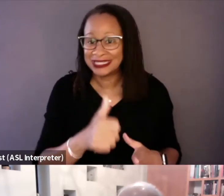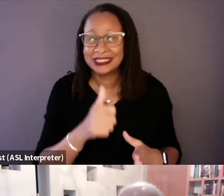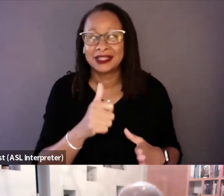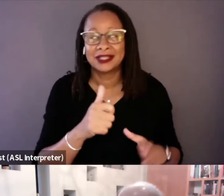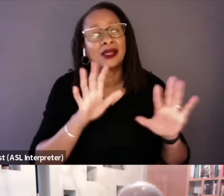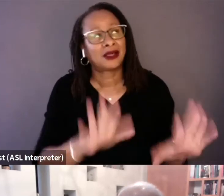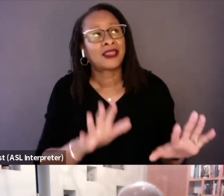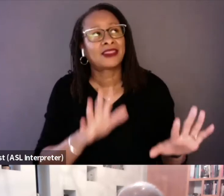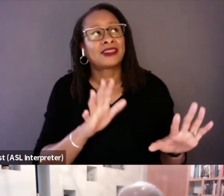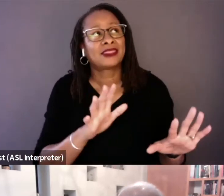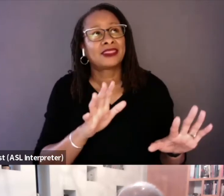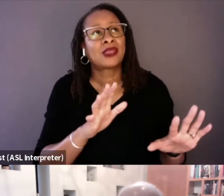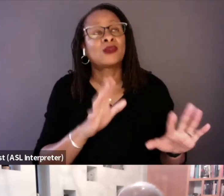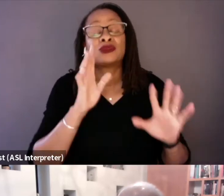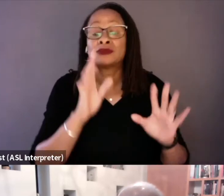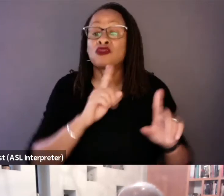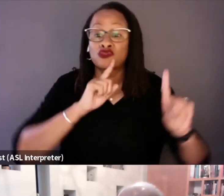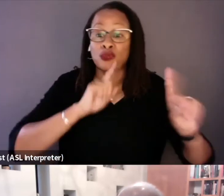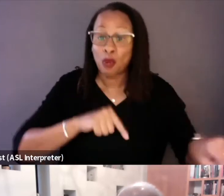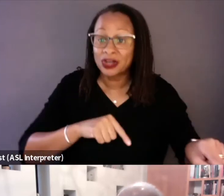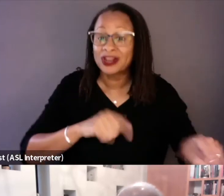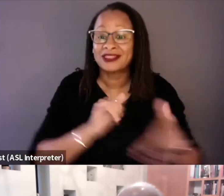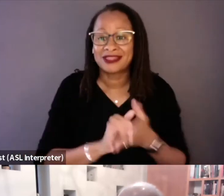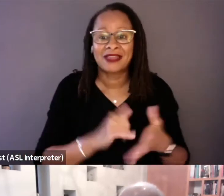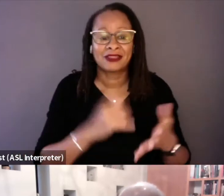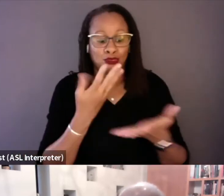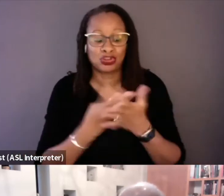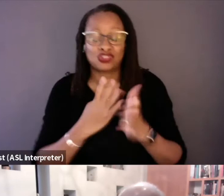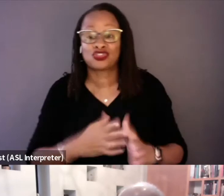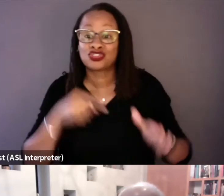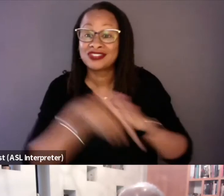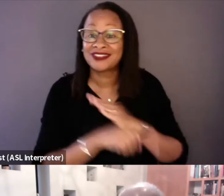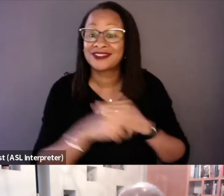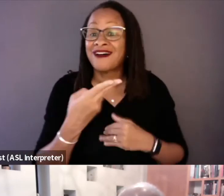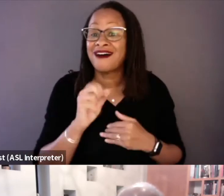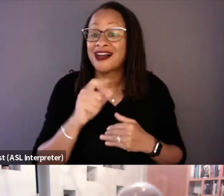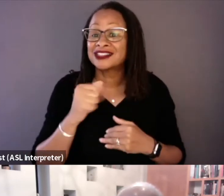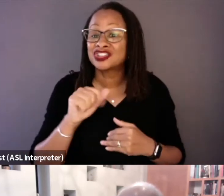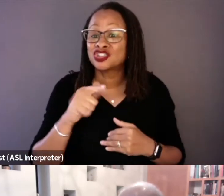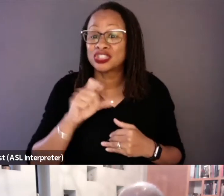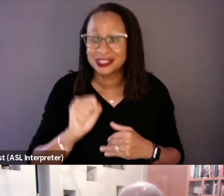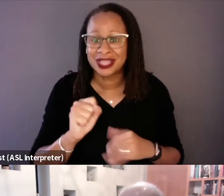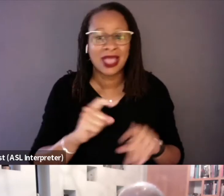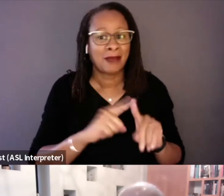professional repercussions as a result of that, because he did not report about it in this